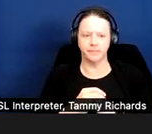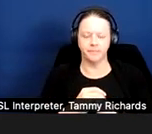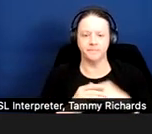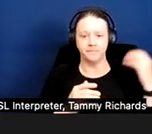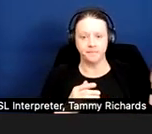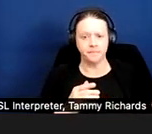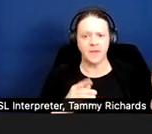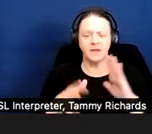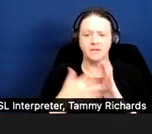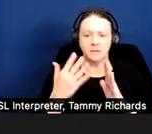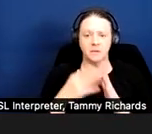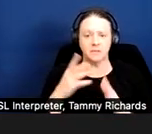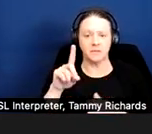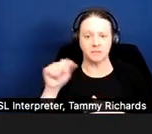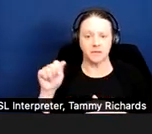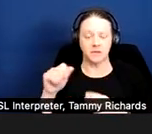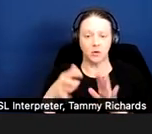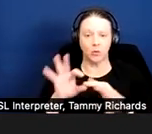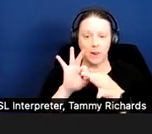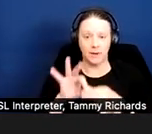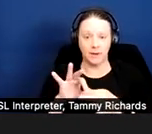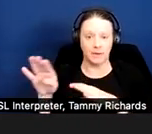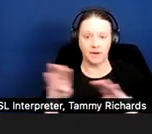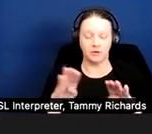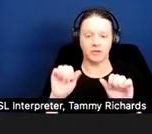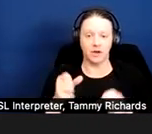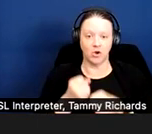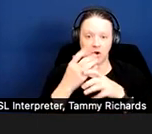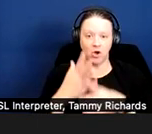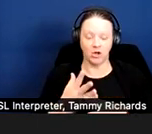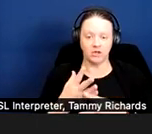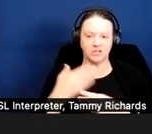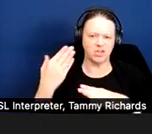Sometimes disability-related behaviors may create a nuisance or make others uncomfortable.